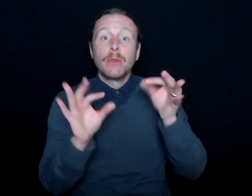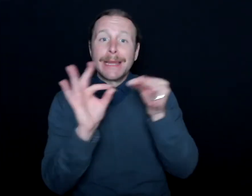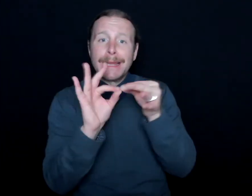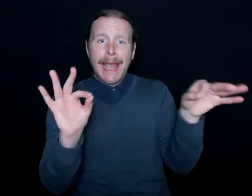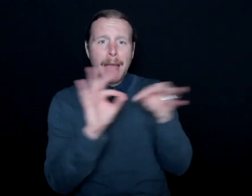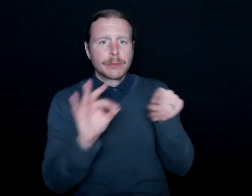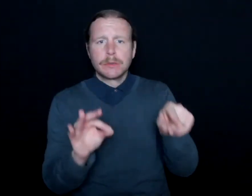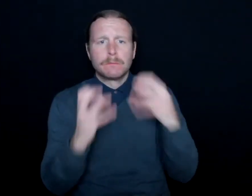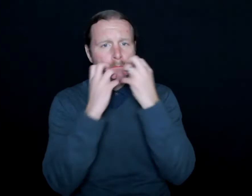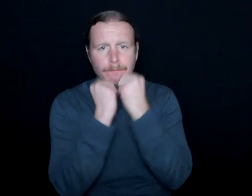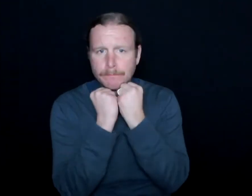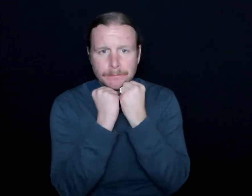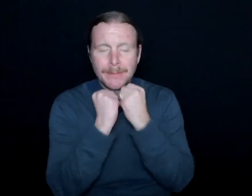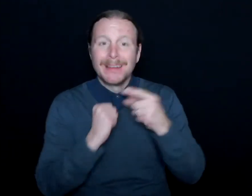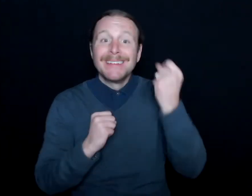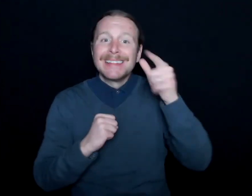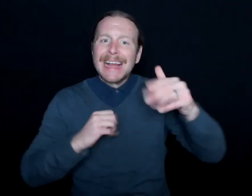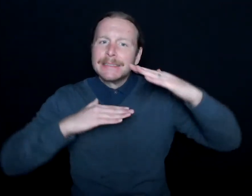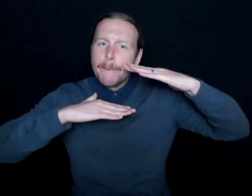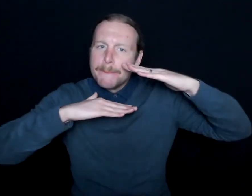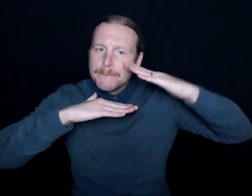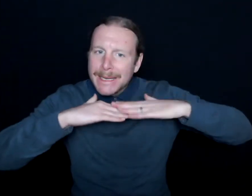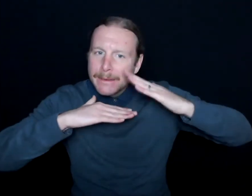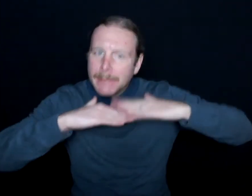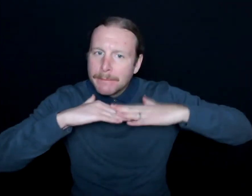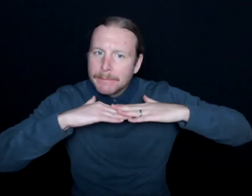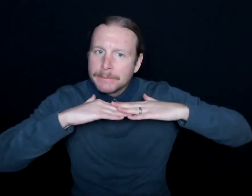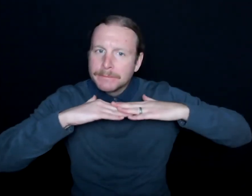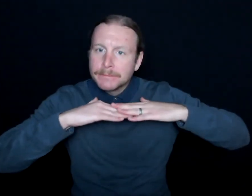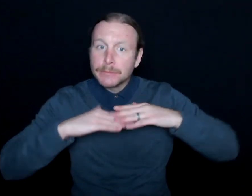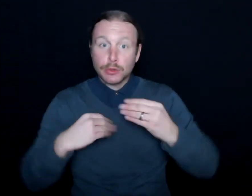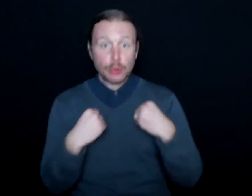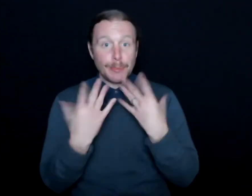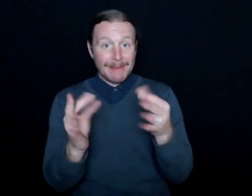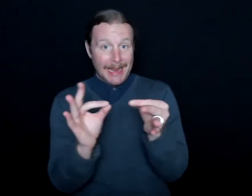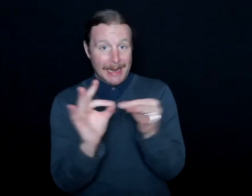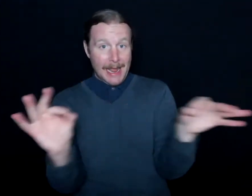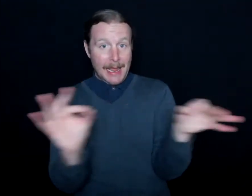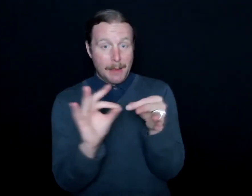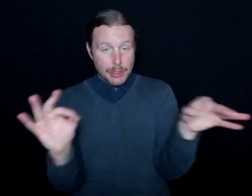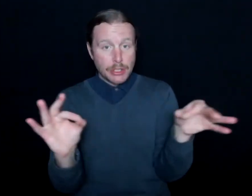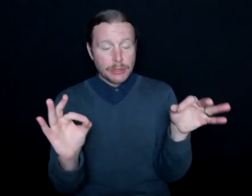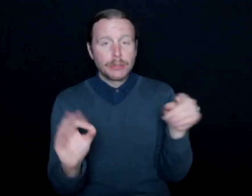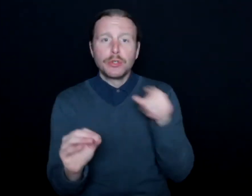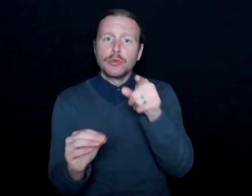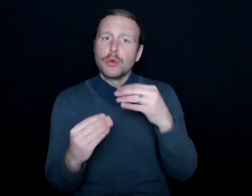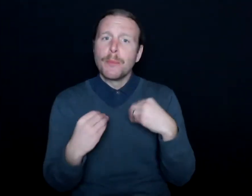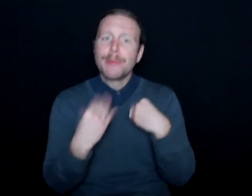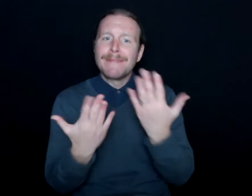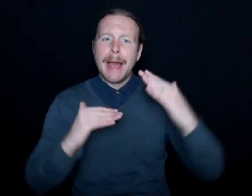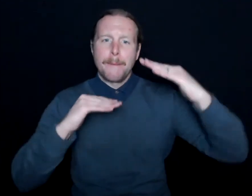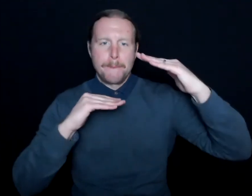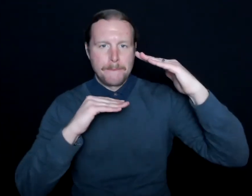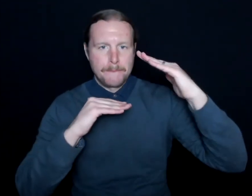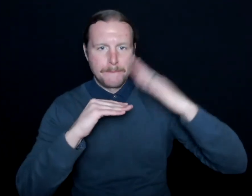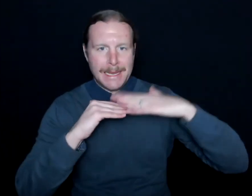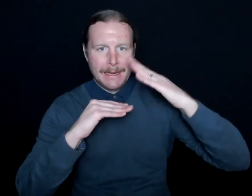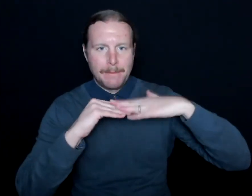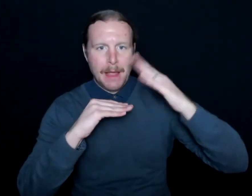that's the bare minimum of access. If you're providing captions, you're providing the bare minimum of access,